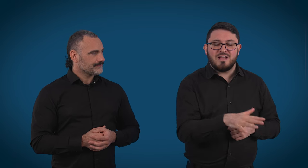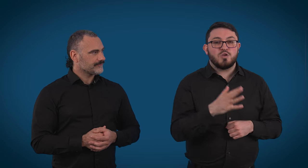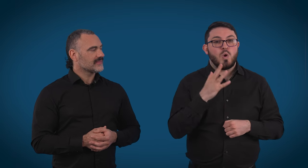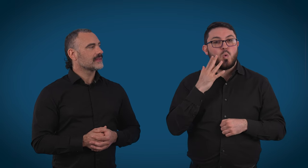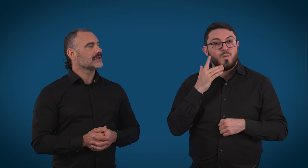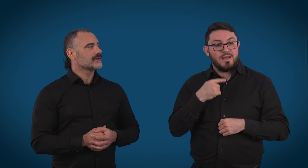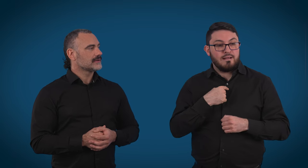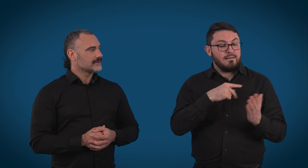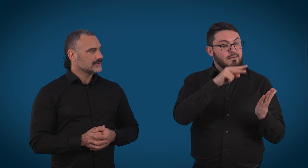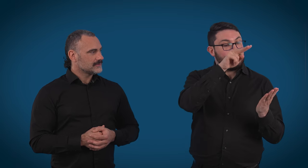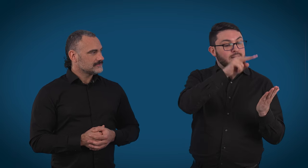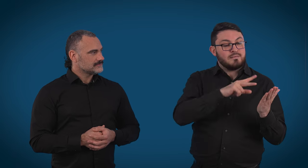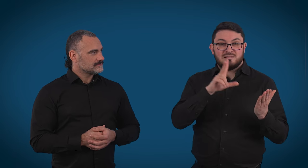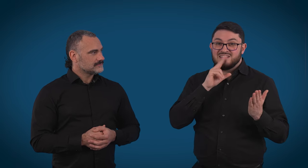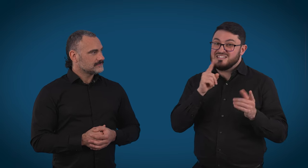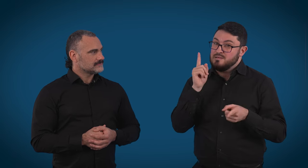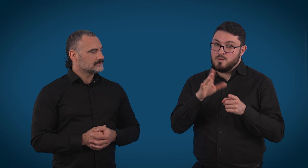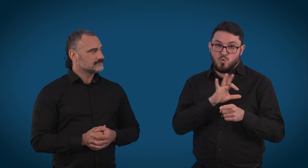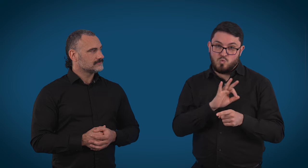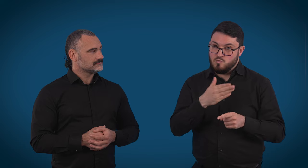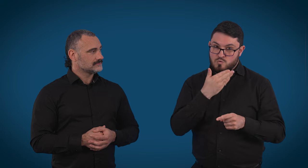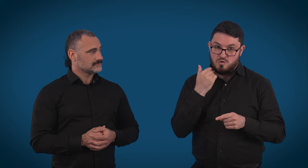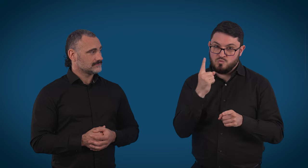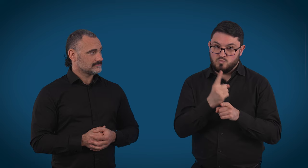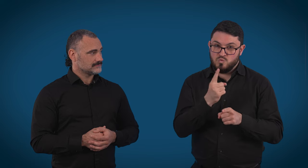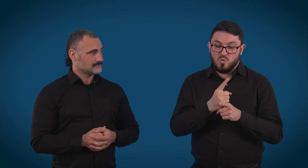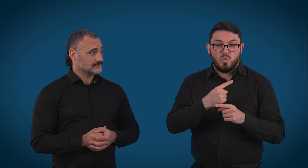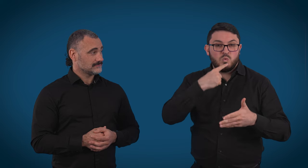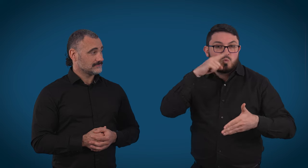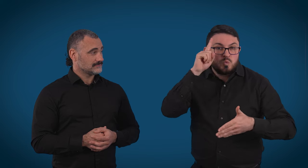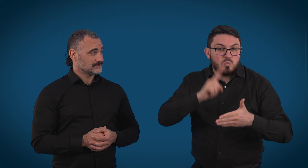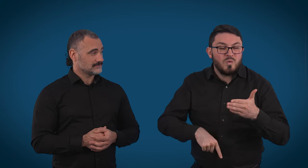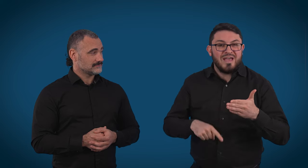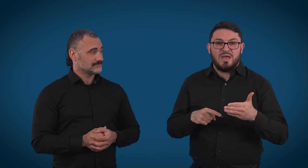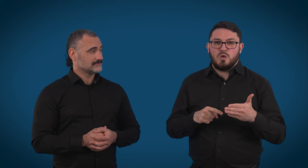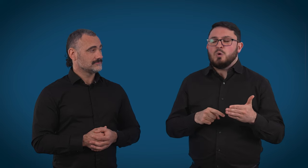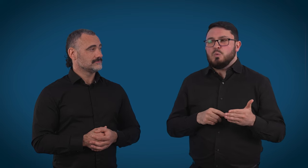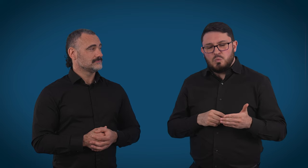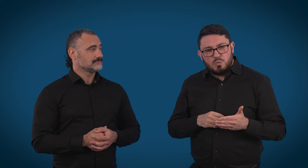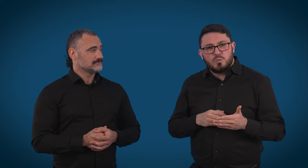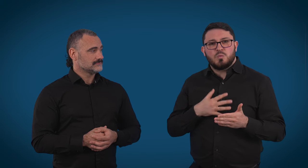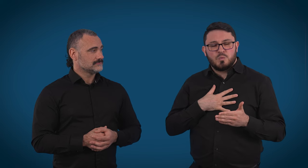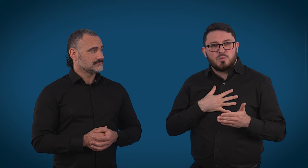And, you know, when we're delivering words, which sometimes are not very nice, and we're, you know, swearing